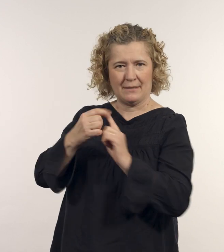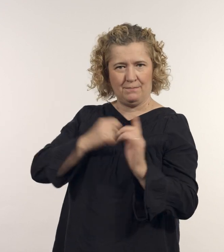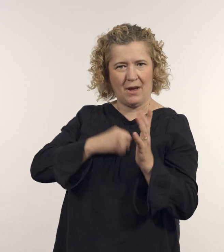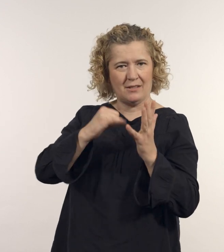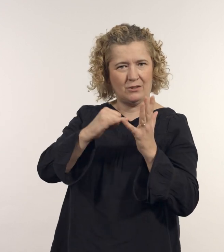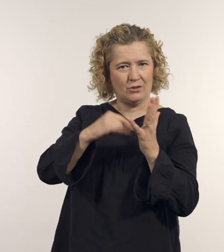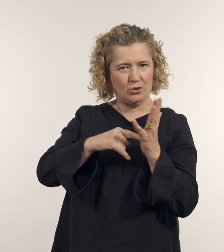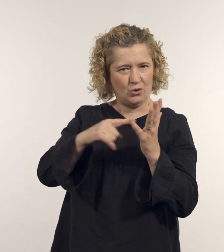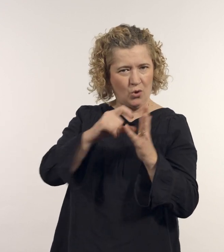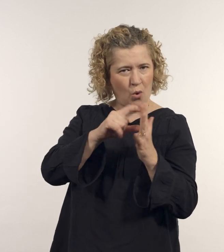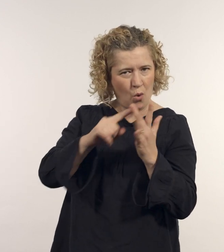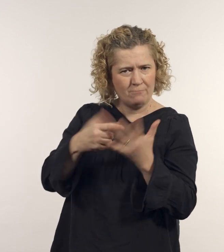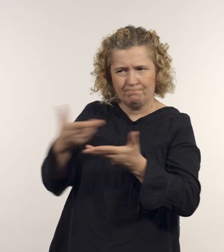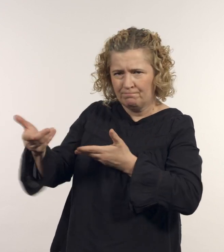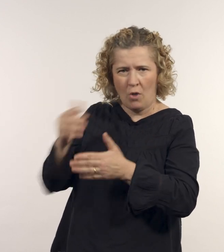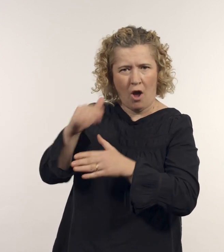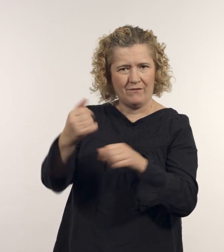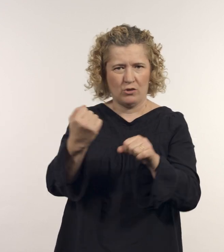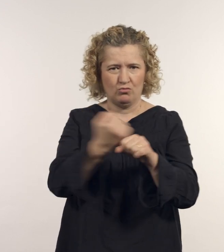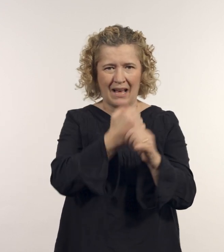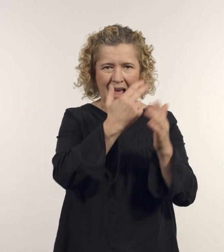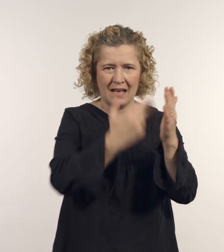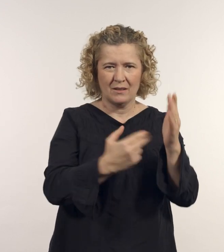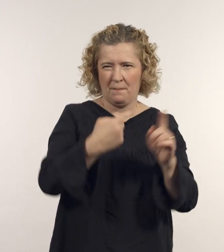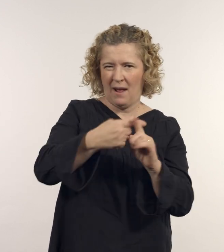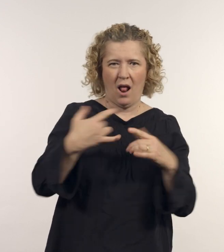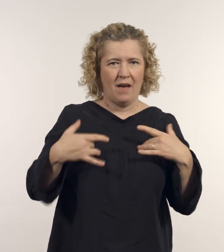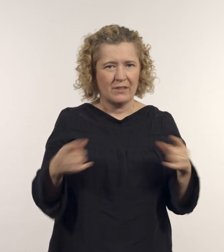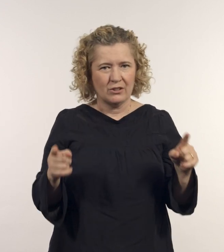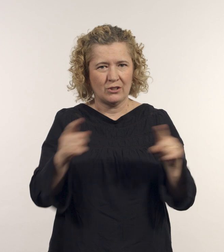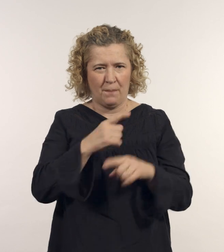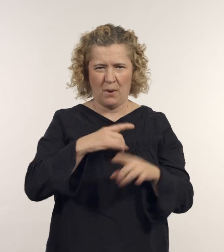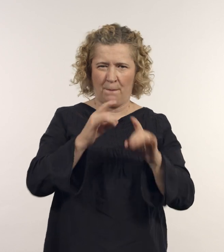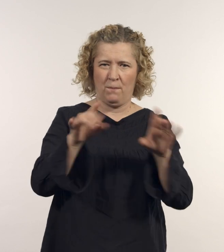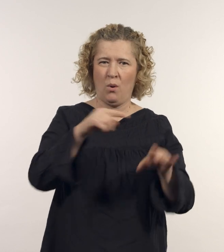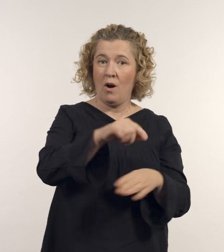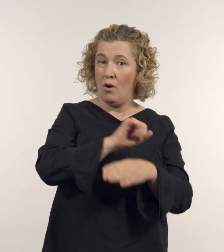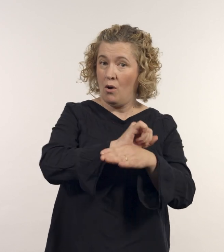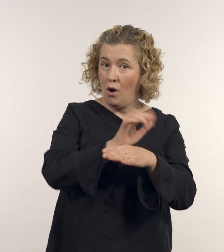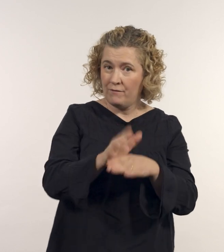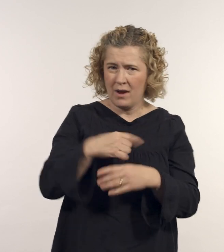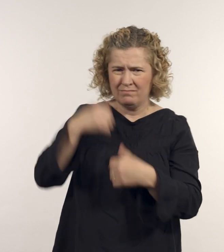'We met at my studio and had a conversation about creating art and lifestyle changes due to COVID-19.